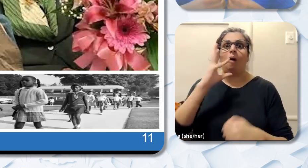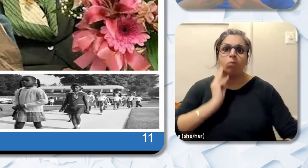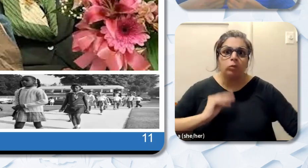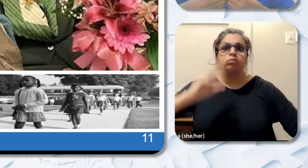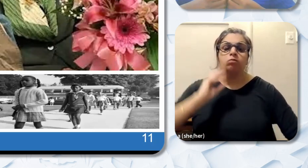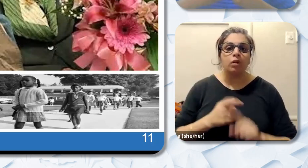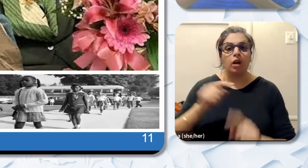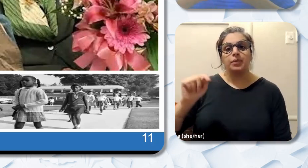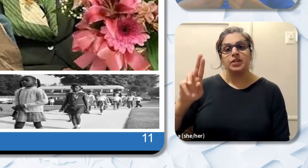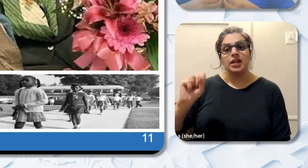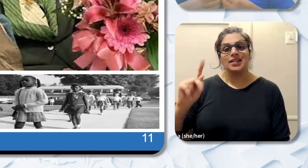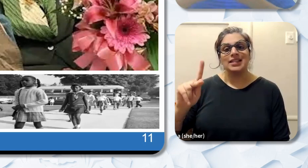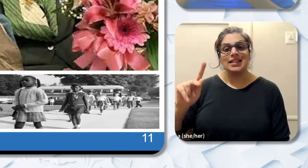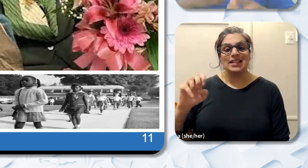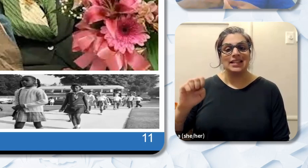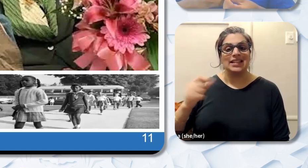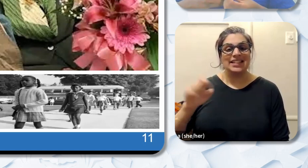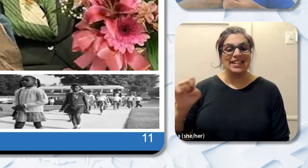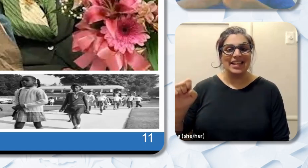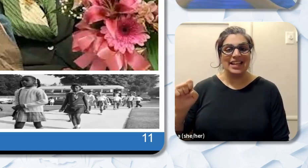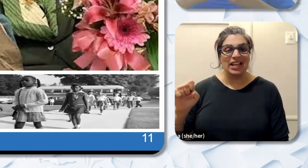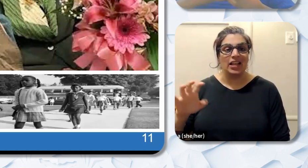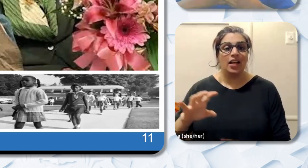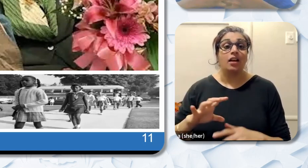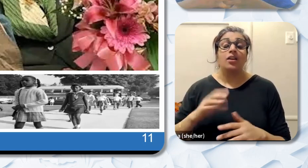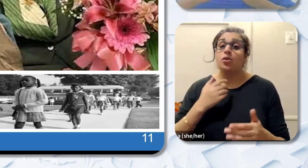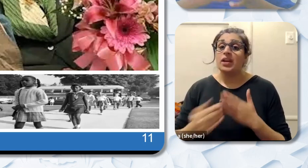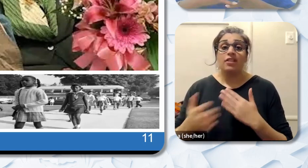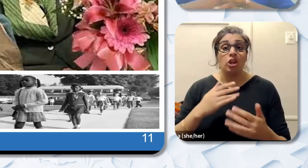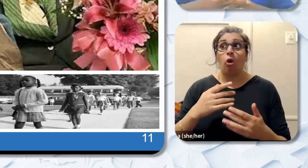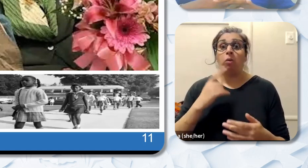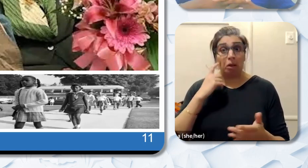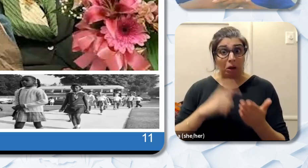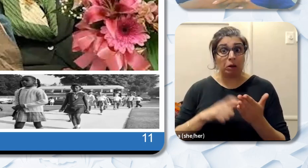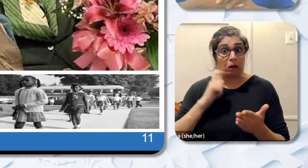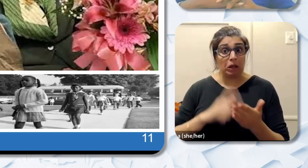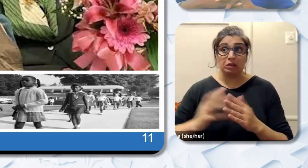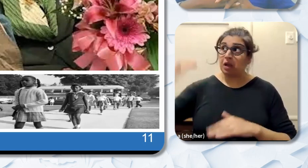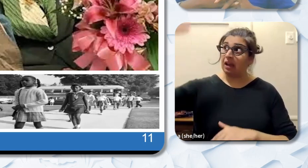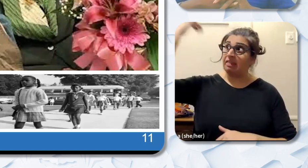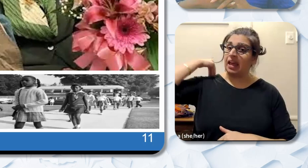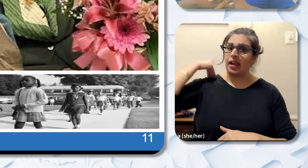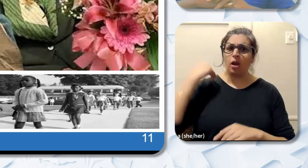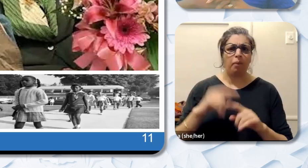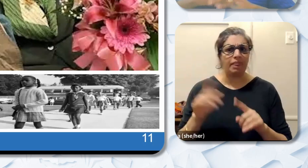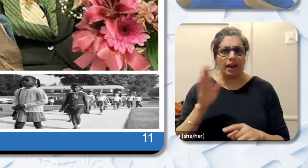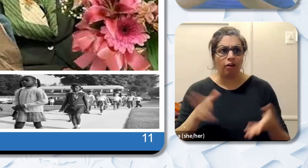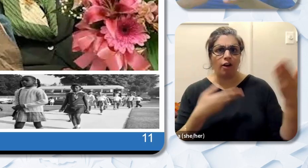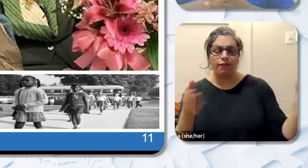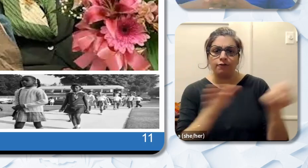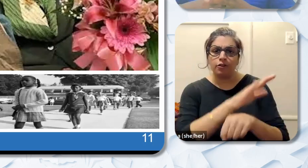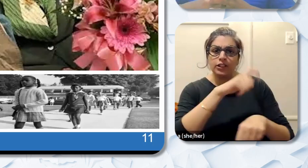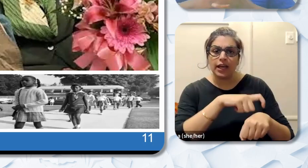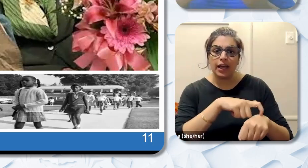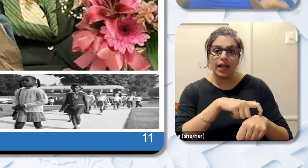recognized by officials then it was decided not to offer her a full-time job because of her race as